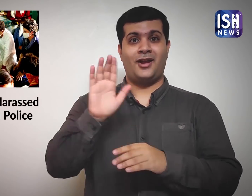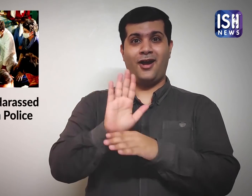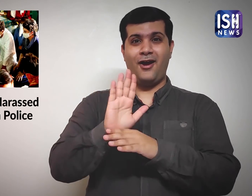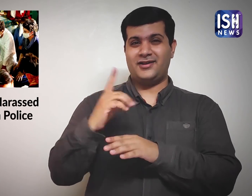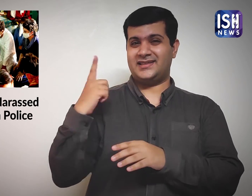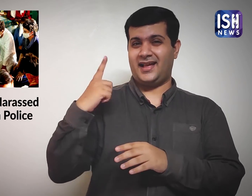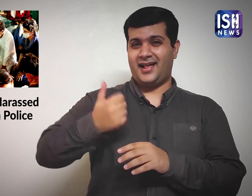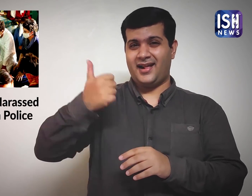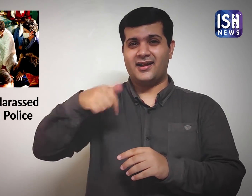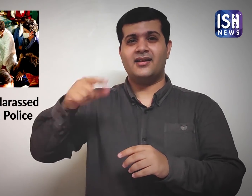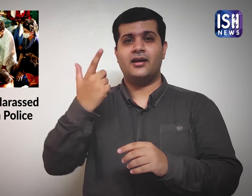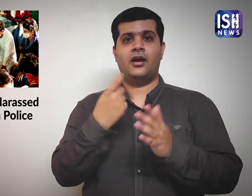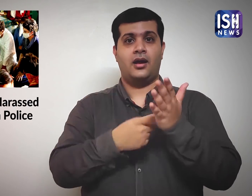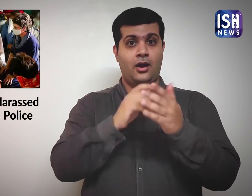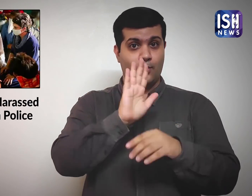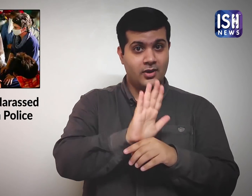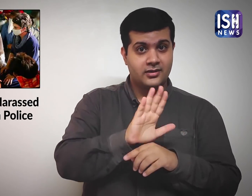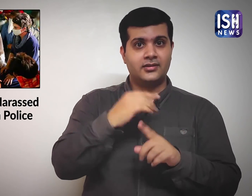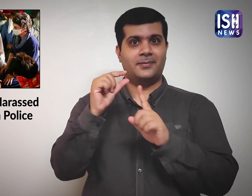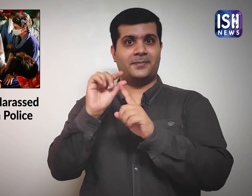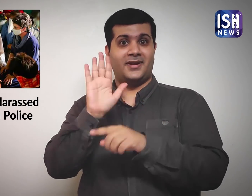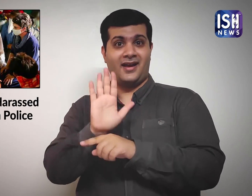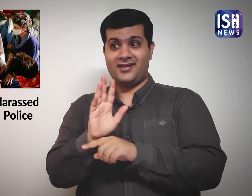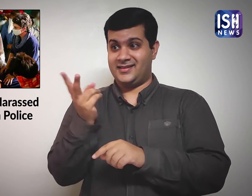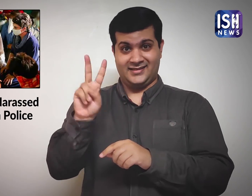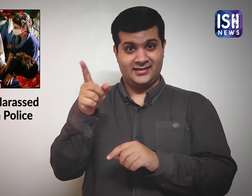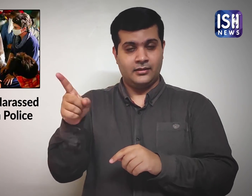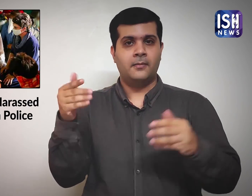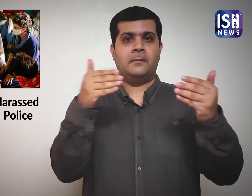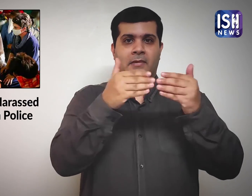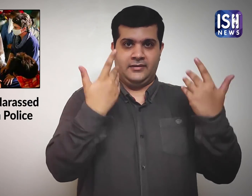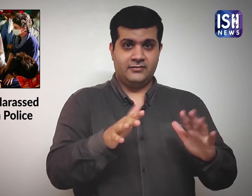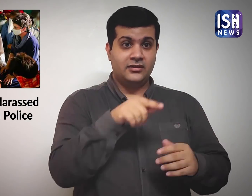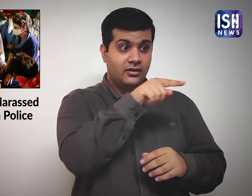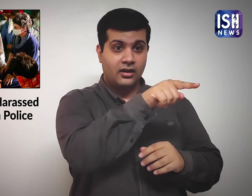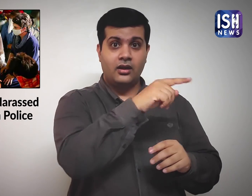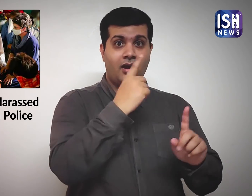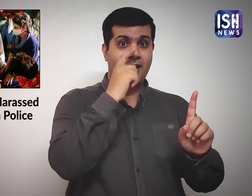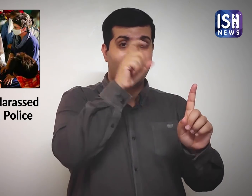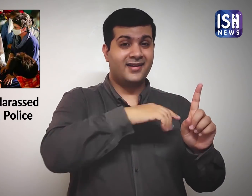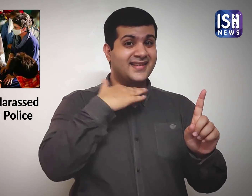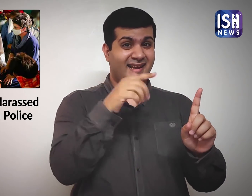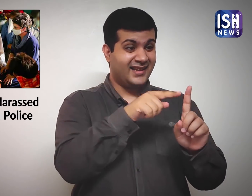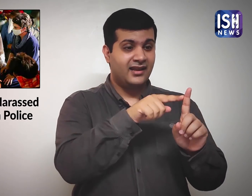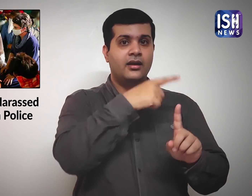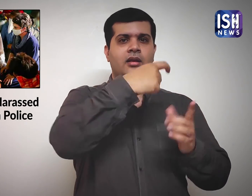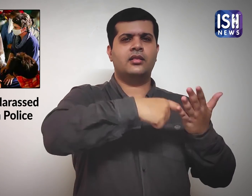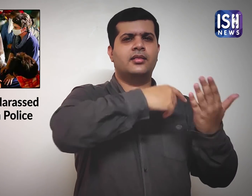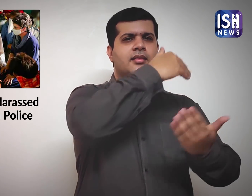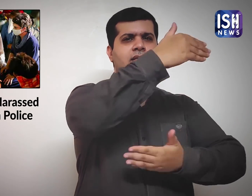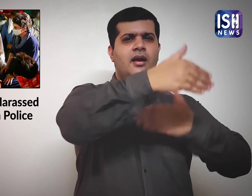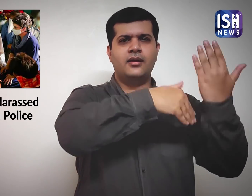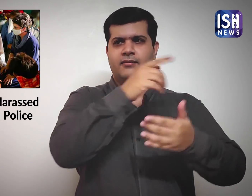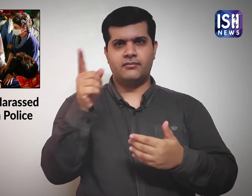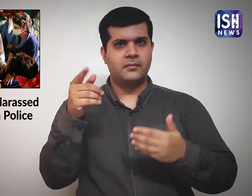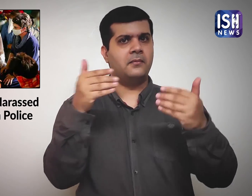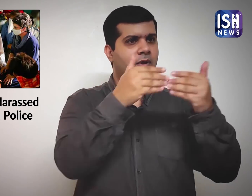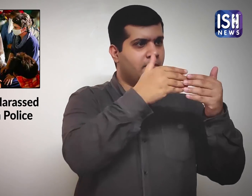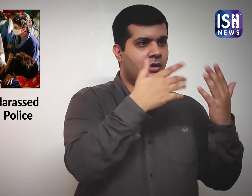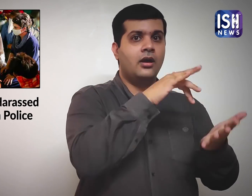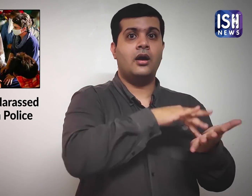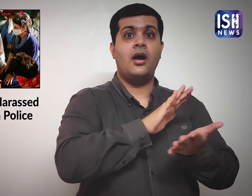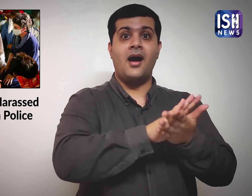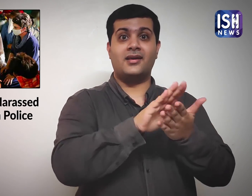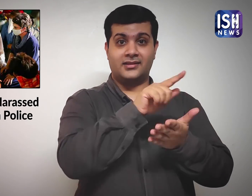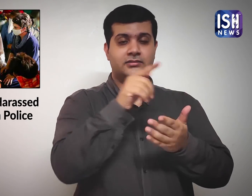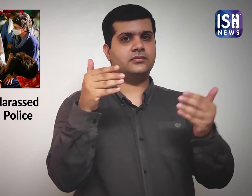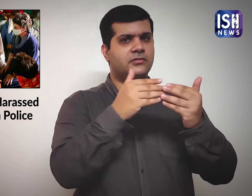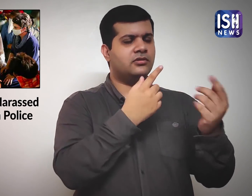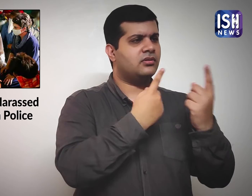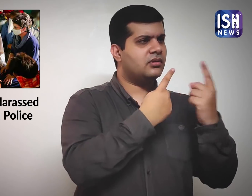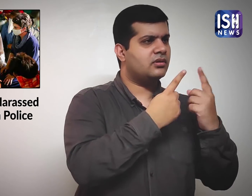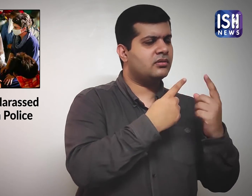Congress leaders Rahul Gandhi and Priyanka Gandhi met the victim's kin in Hathras.